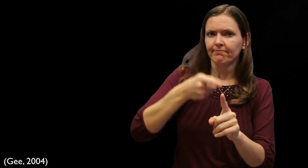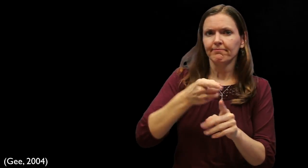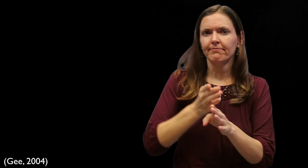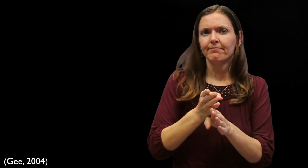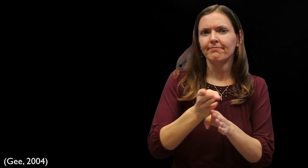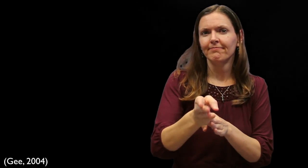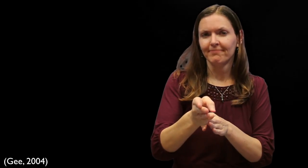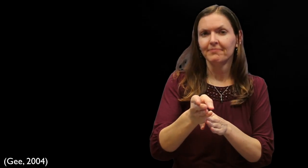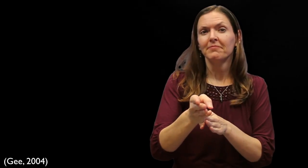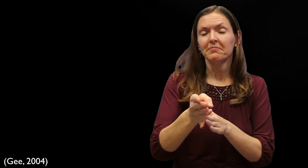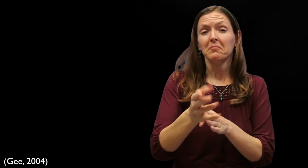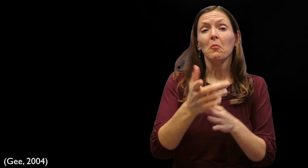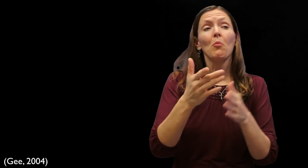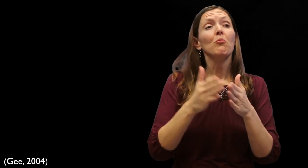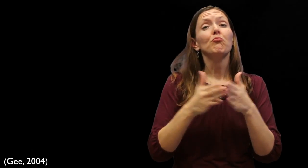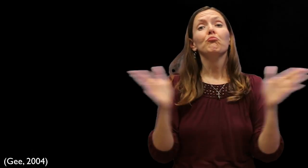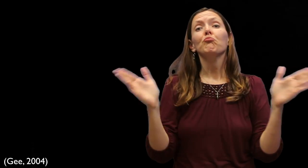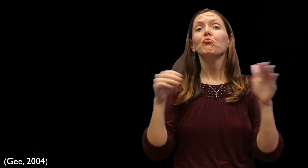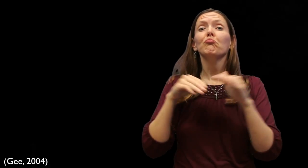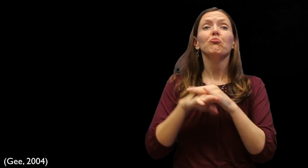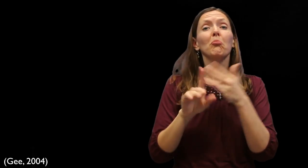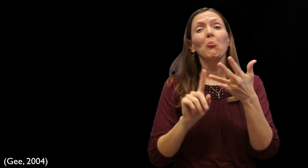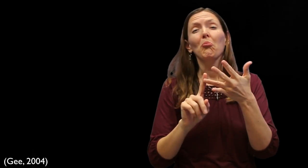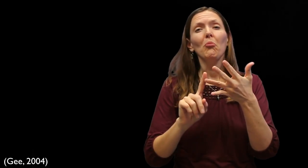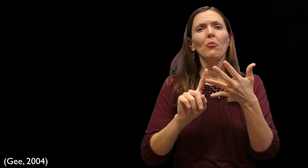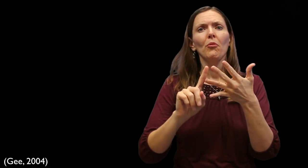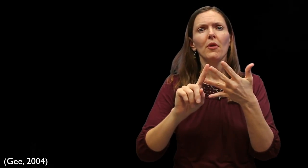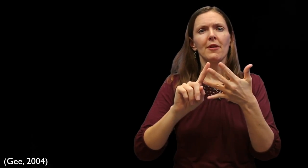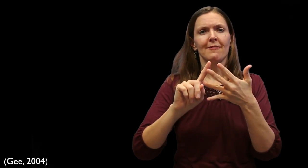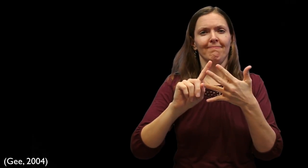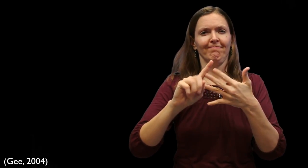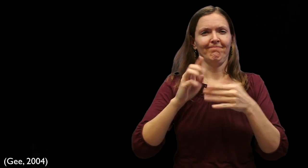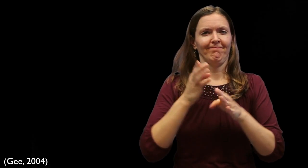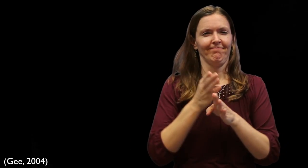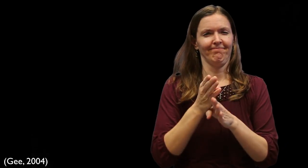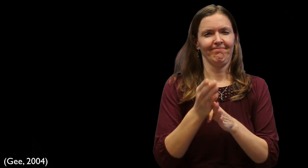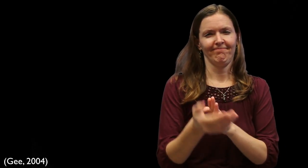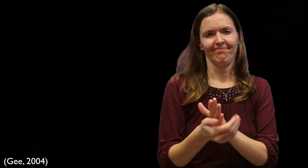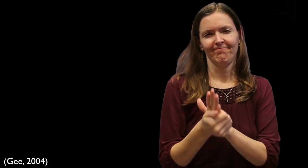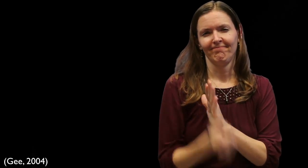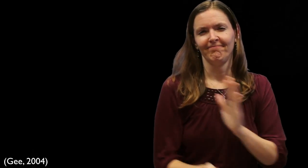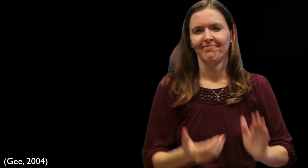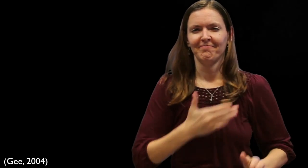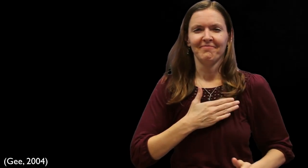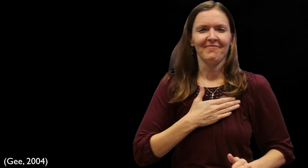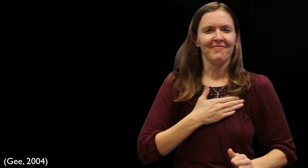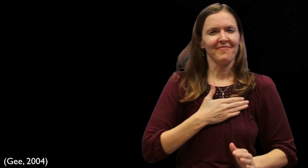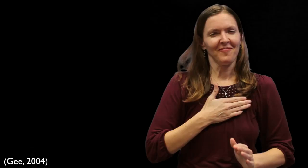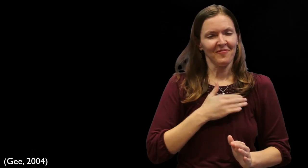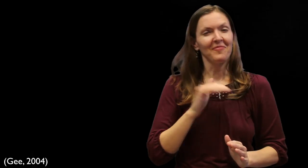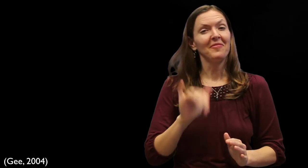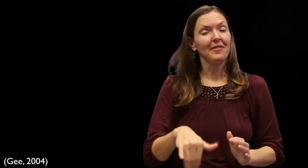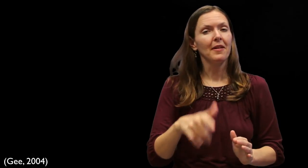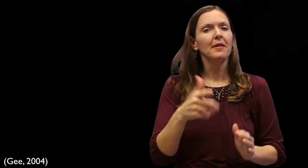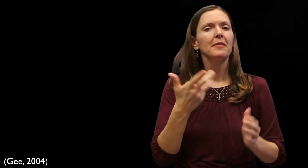discipline. As you navigate college throughout your freshman year to your senior year, you'll be trained in general academic discourse, then you'll narrow it down to becoming skilled in your specific academic field.